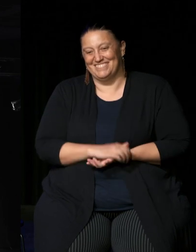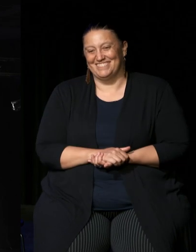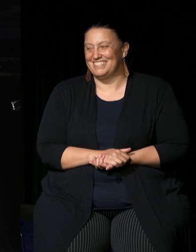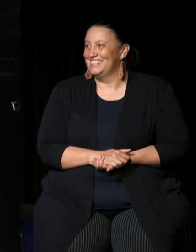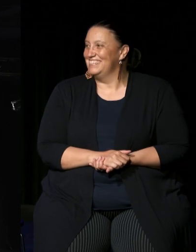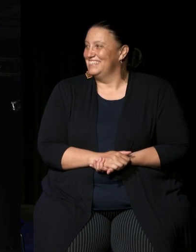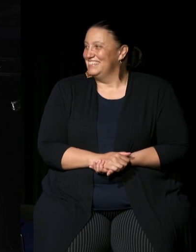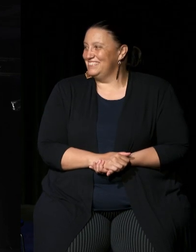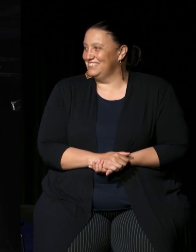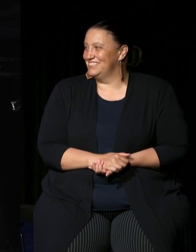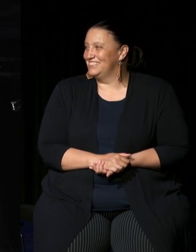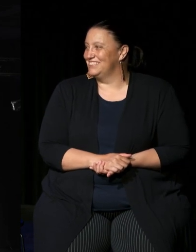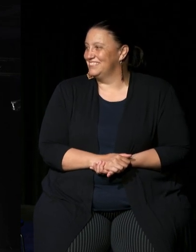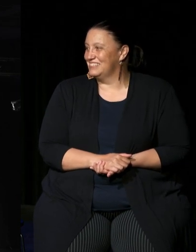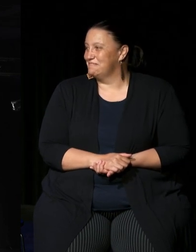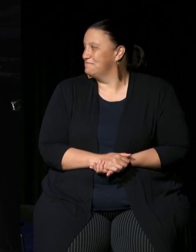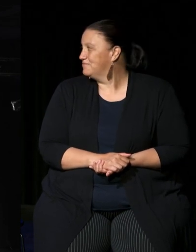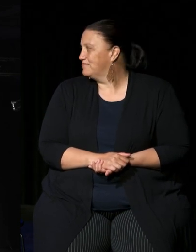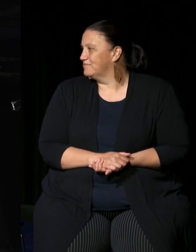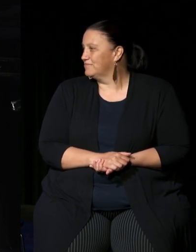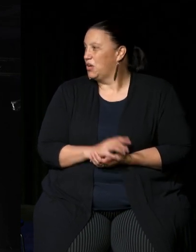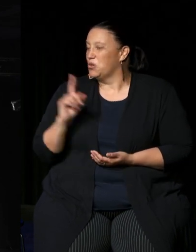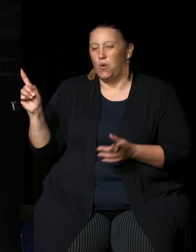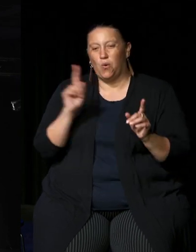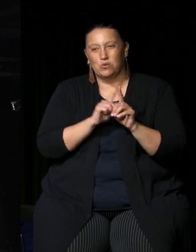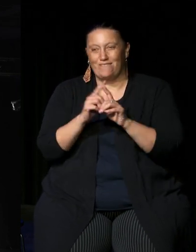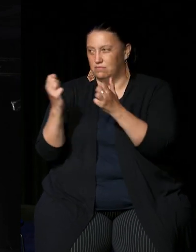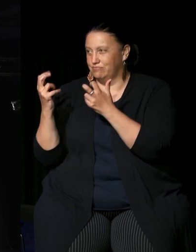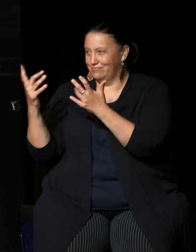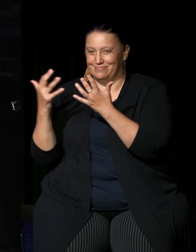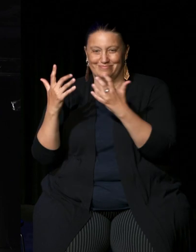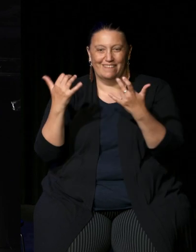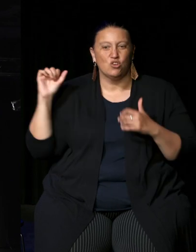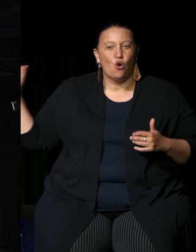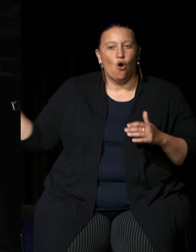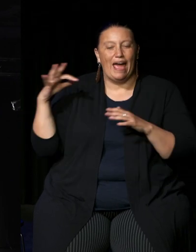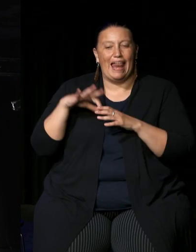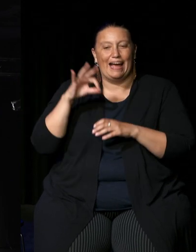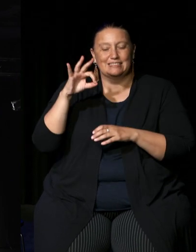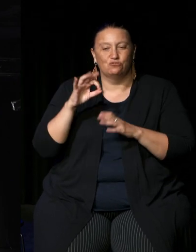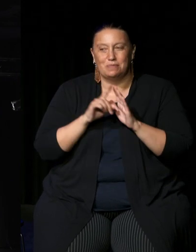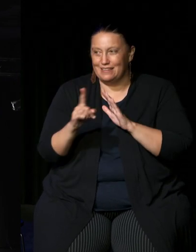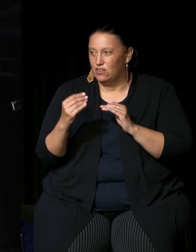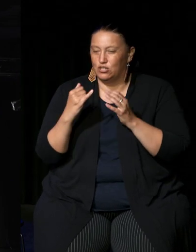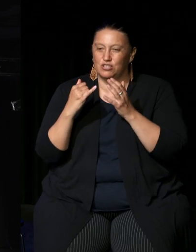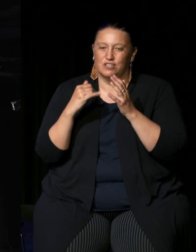you're also joined by many of your elected representatives Trish Doyle, Suzie Van Opdorp,